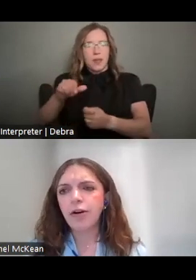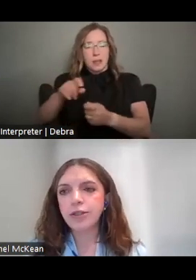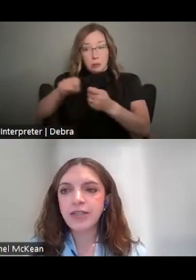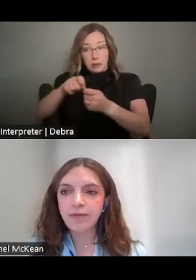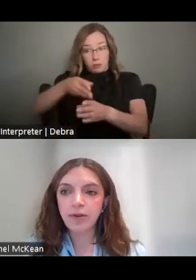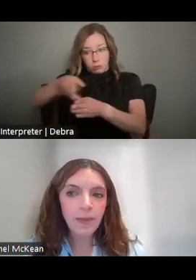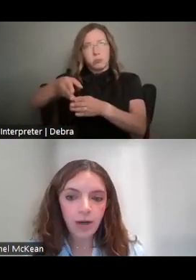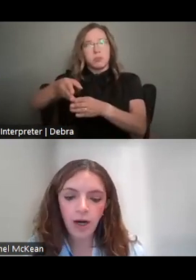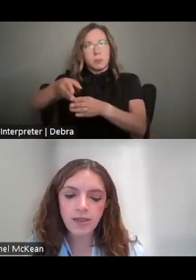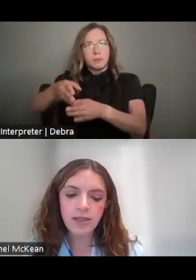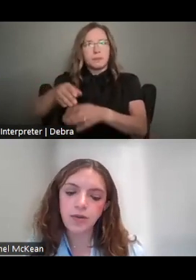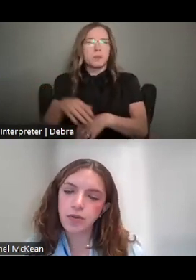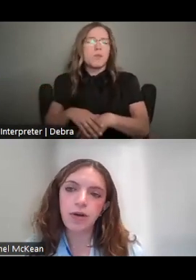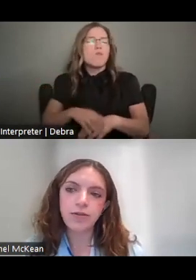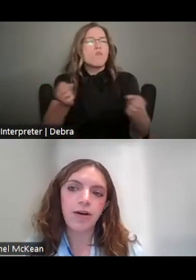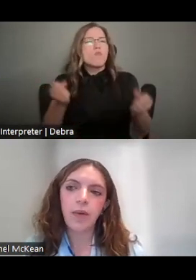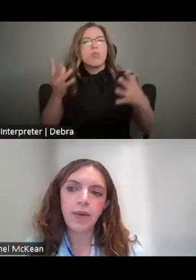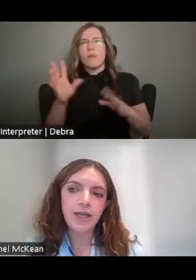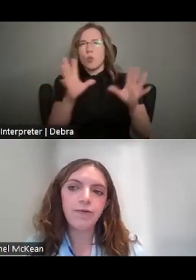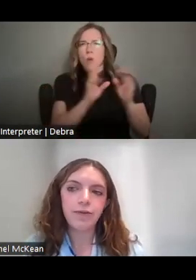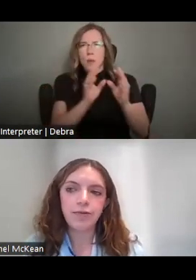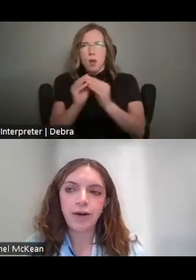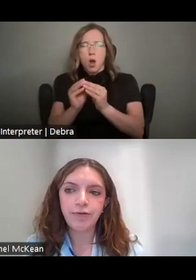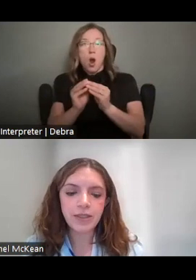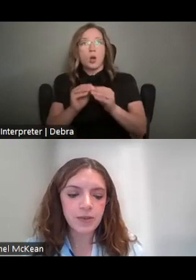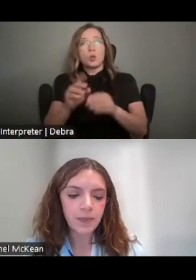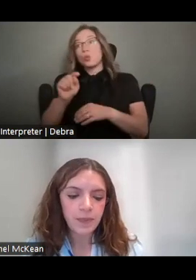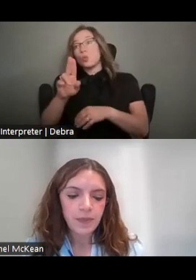AND THERE ARE ALSO SEVERAL WEBINARS AND TUTORIALS ON OUR WEBSITE FOR YOUR REFERENCE.